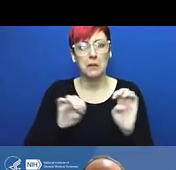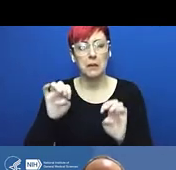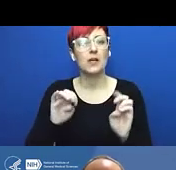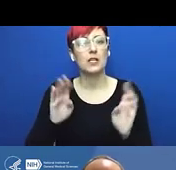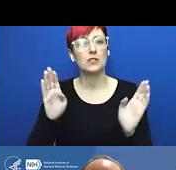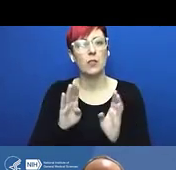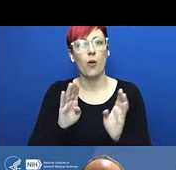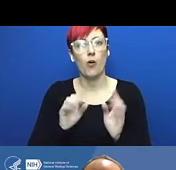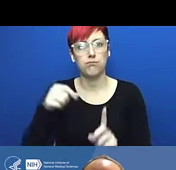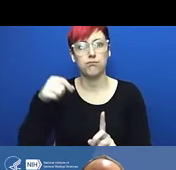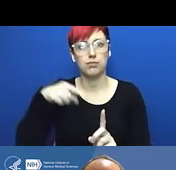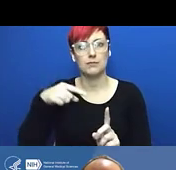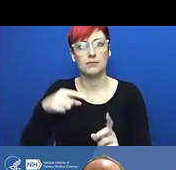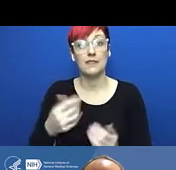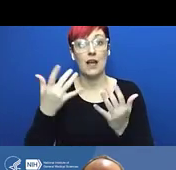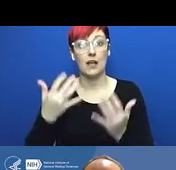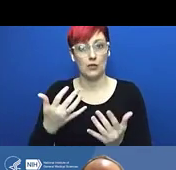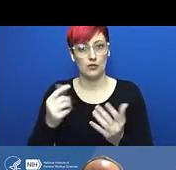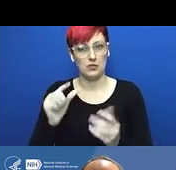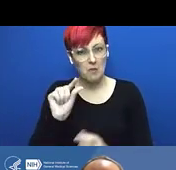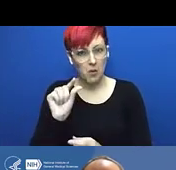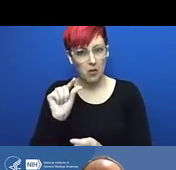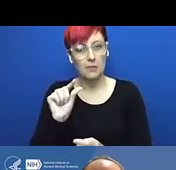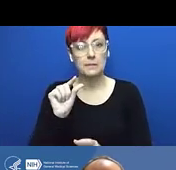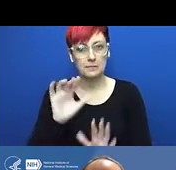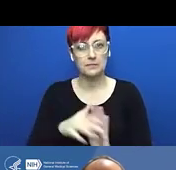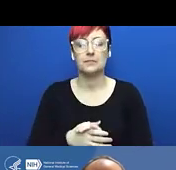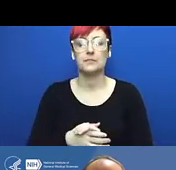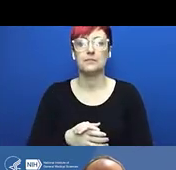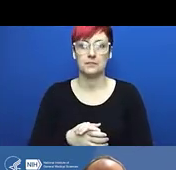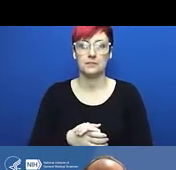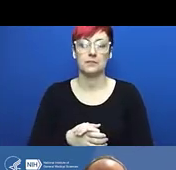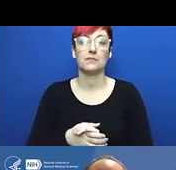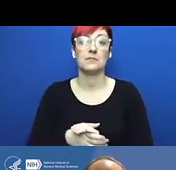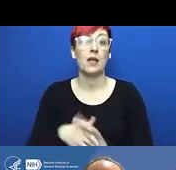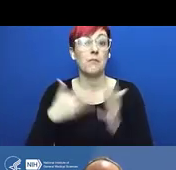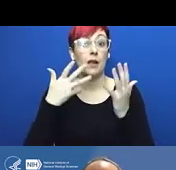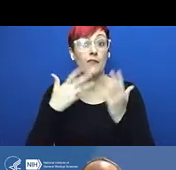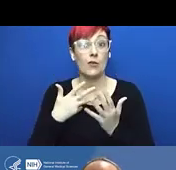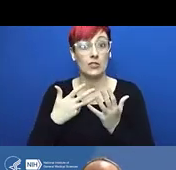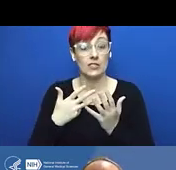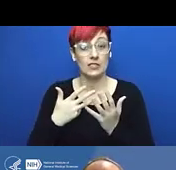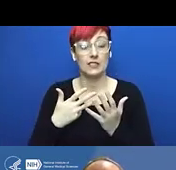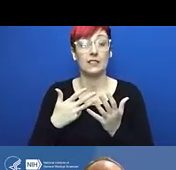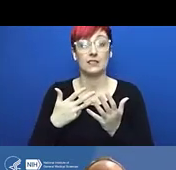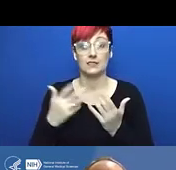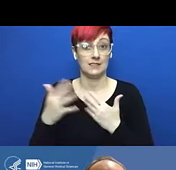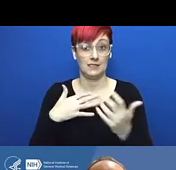Thank you for joining this session, developing a culture of safety in biomedical research. My name is Liza Bundesen,